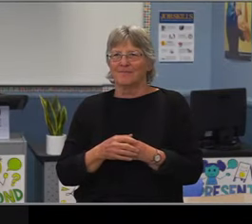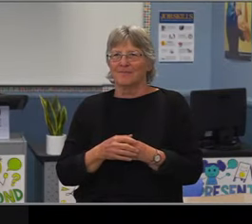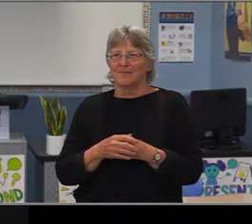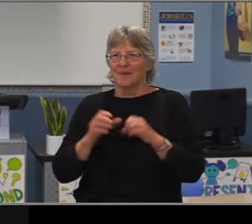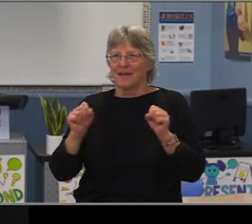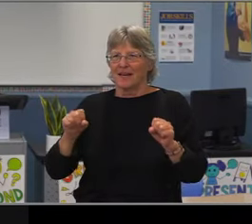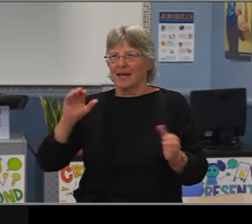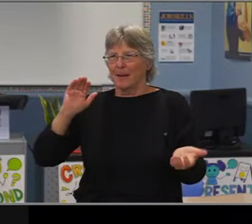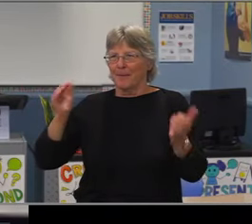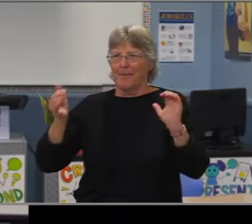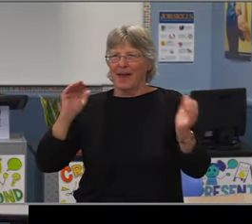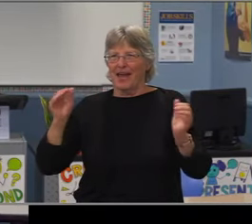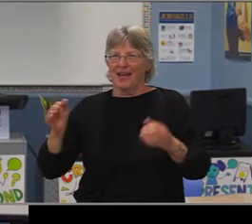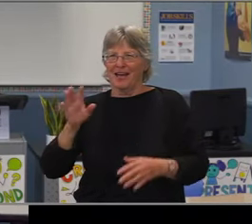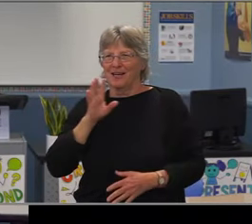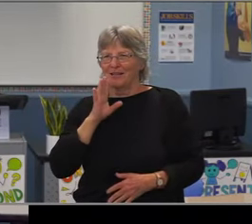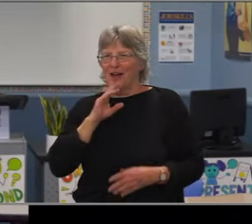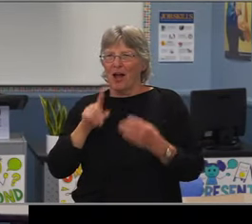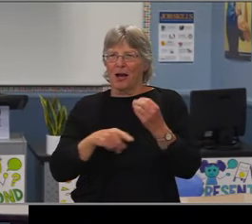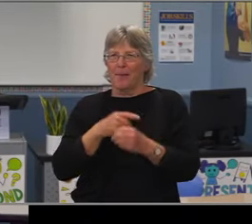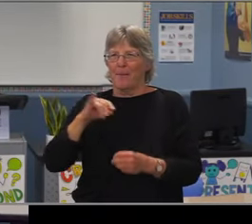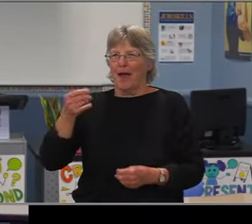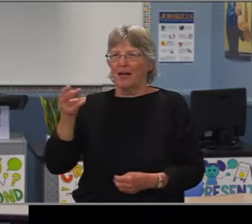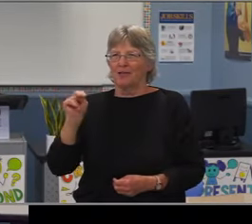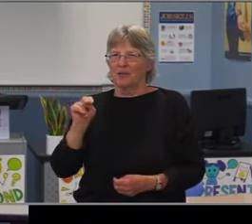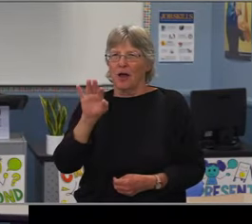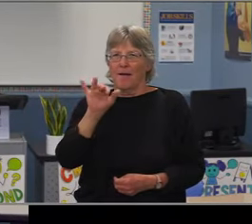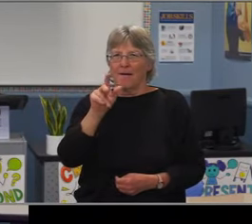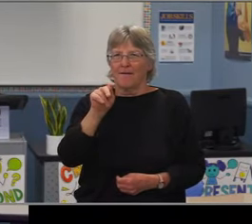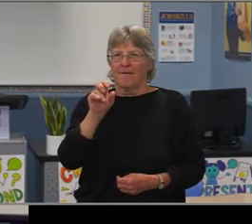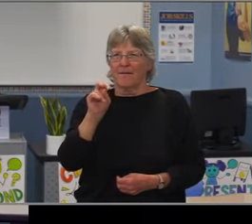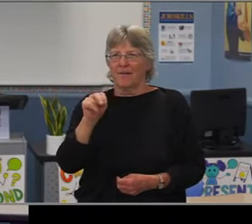Motion moved./ Thank you. Thank you everybody and good night.